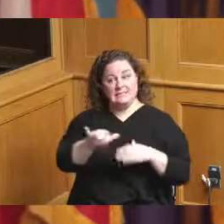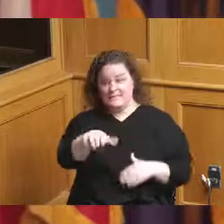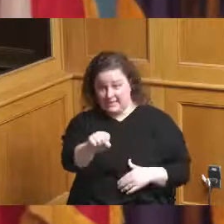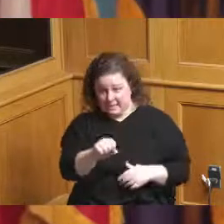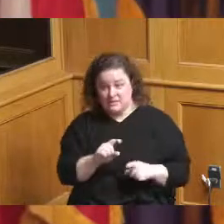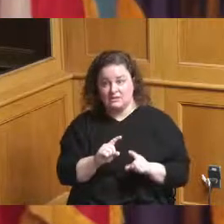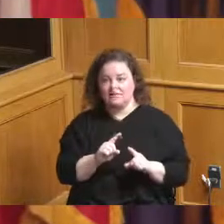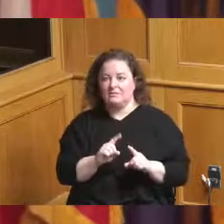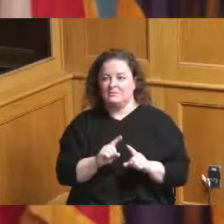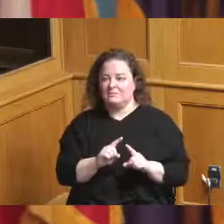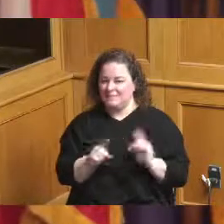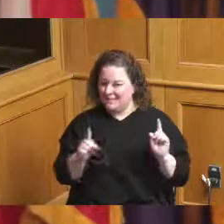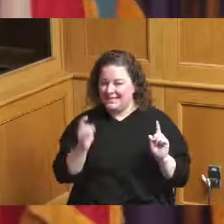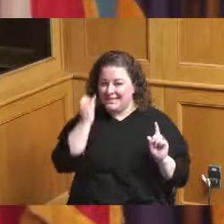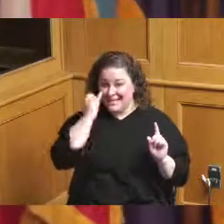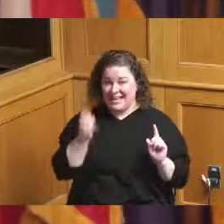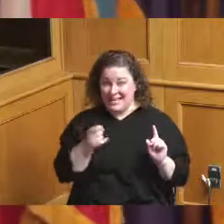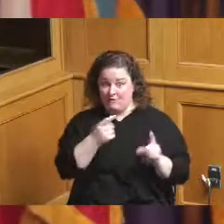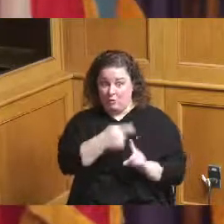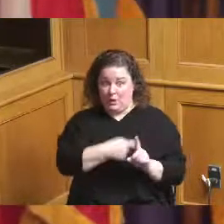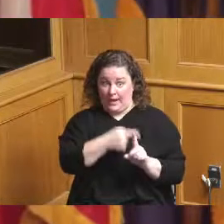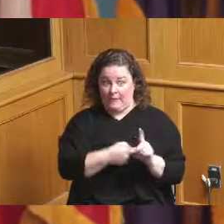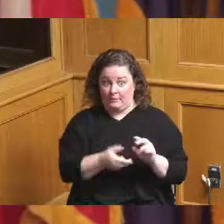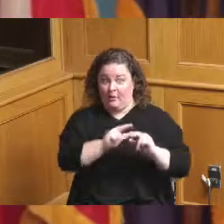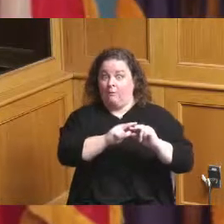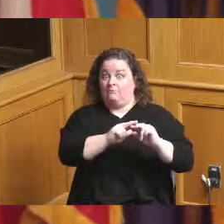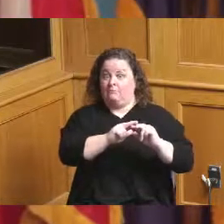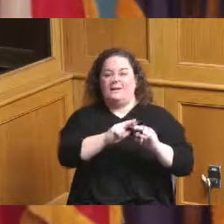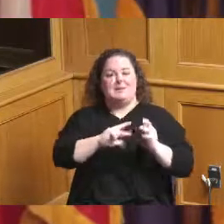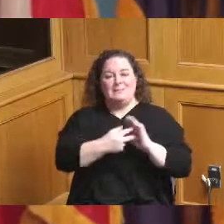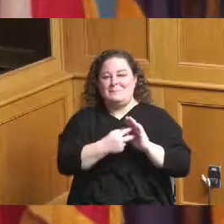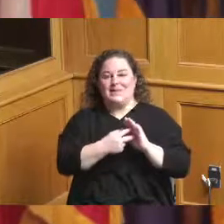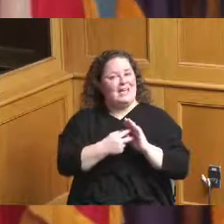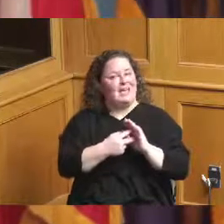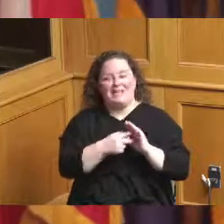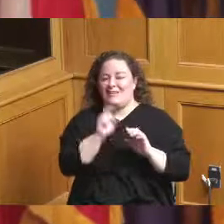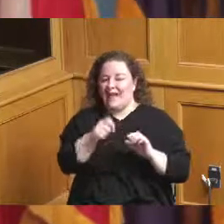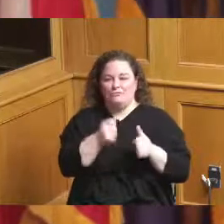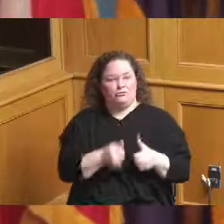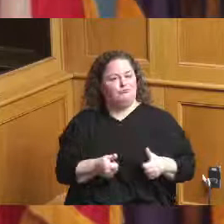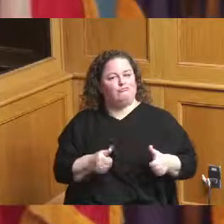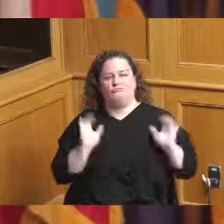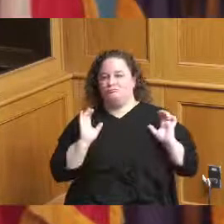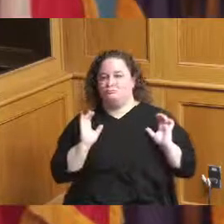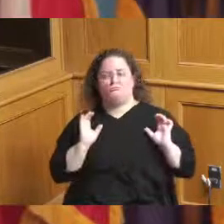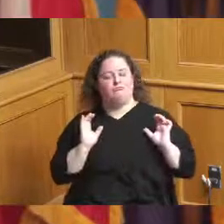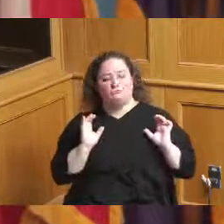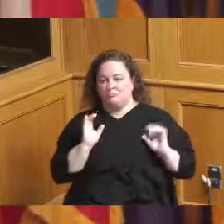go up on the rent most of them be out of business there is no ownership of any buildings now when